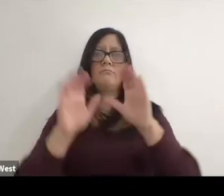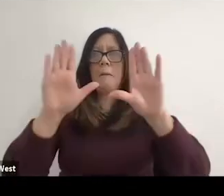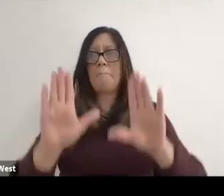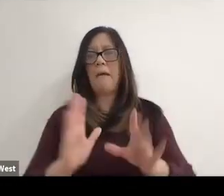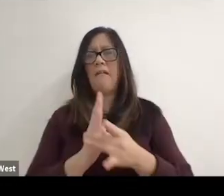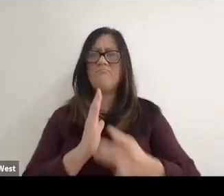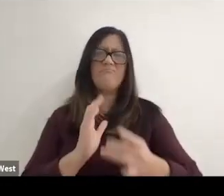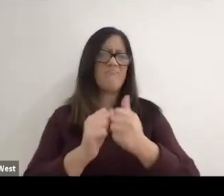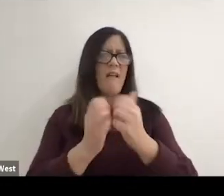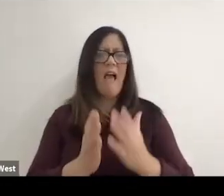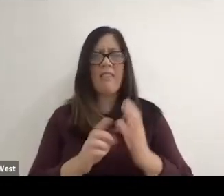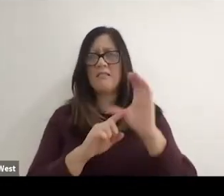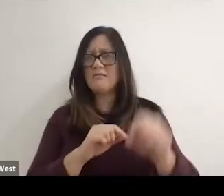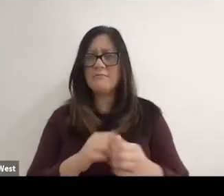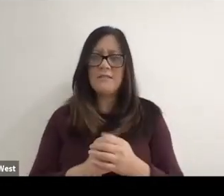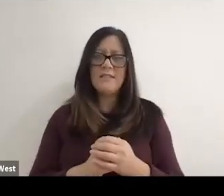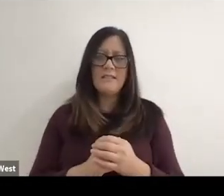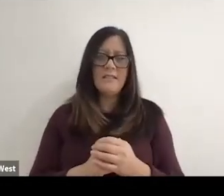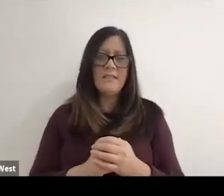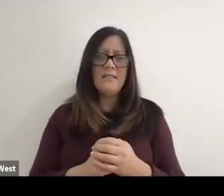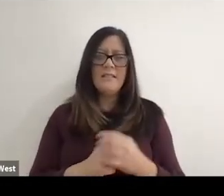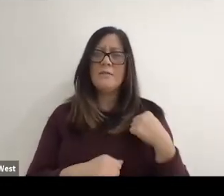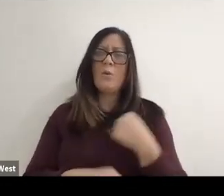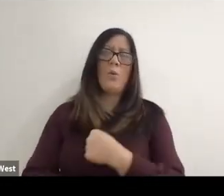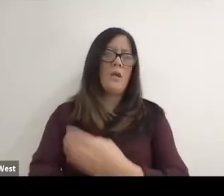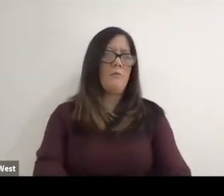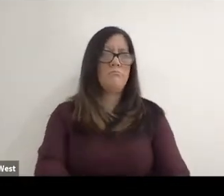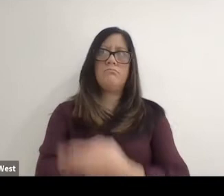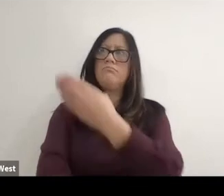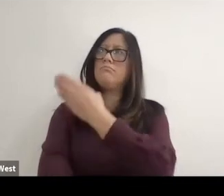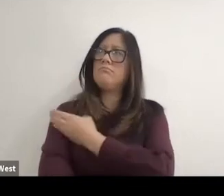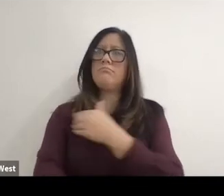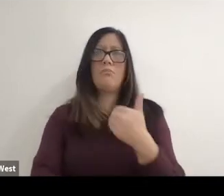so far from the early 70s. When I thought I was going to get kicked